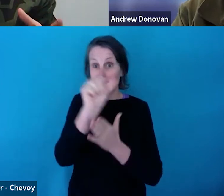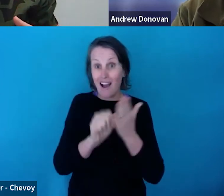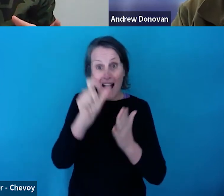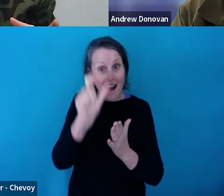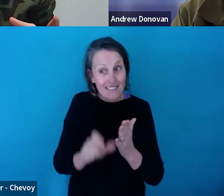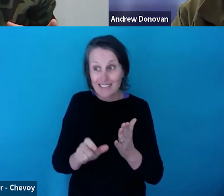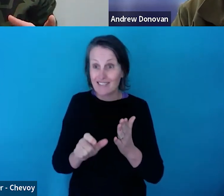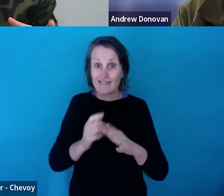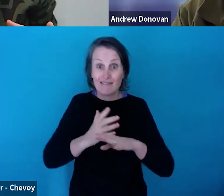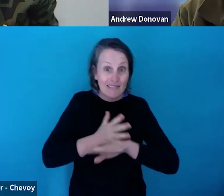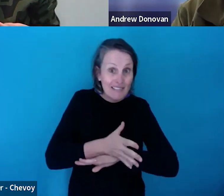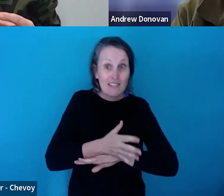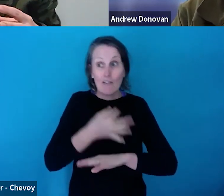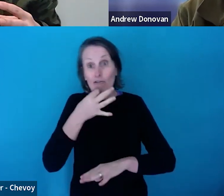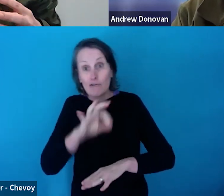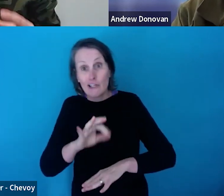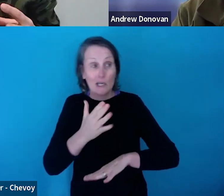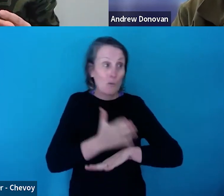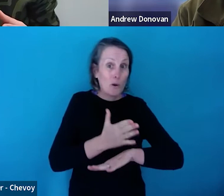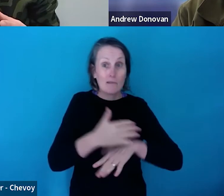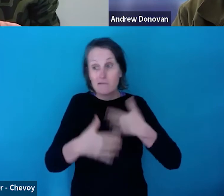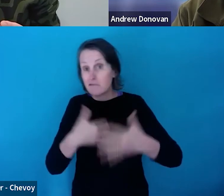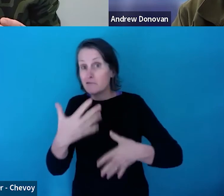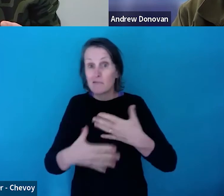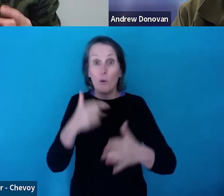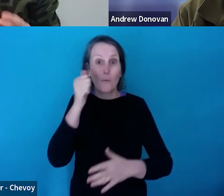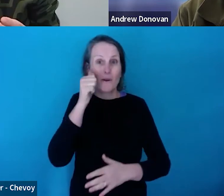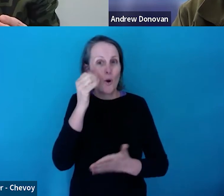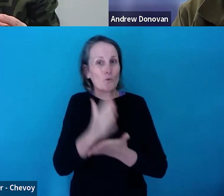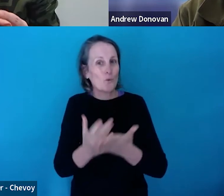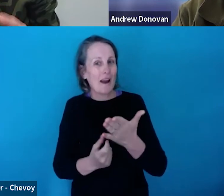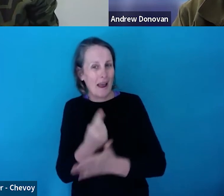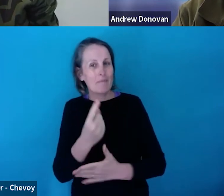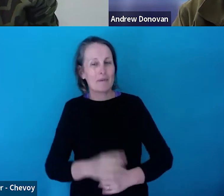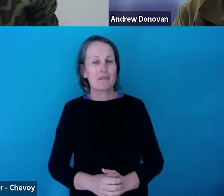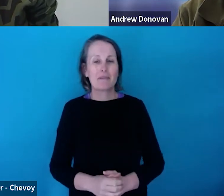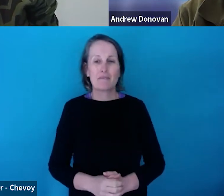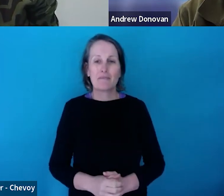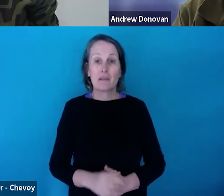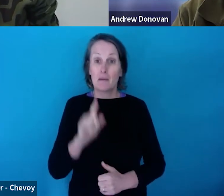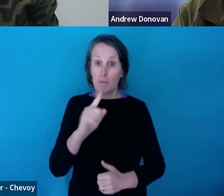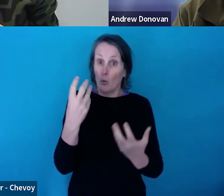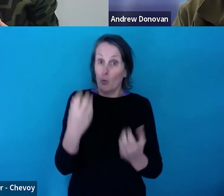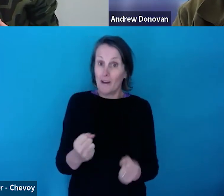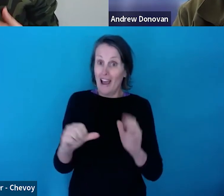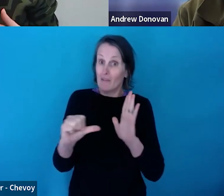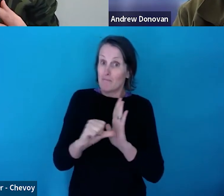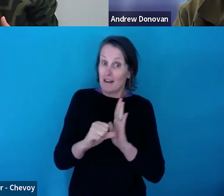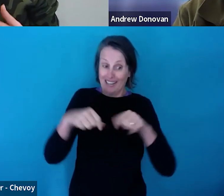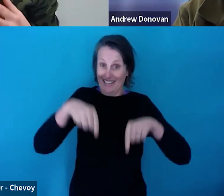work for free. I guess what we're saying, there's significant budget here in this program, ask for what you